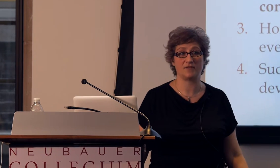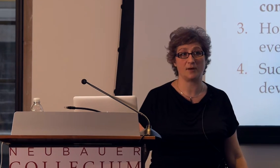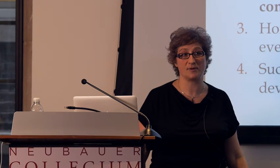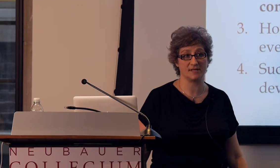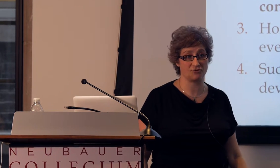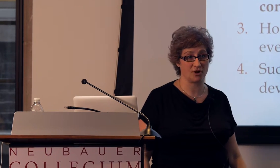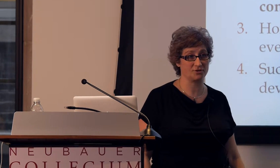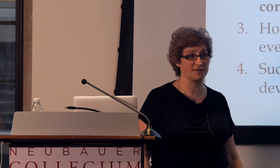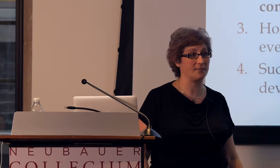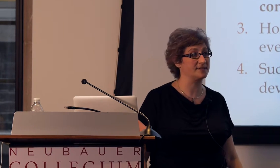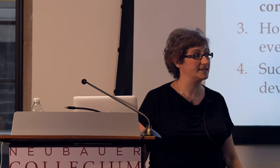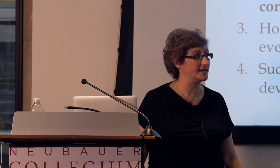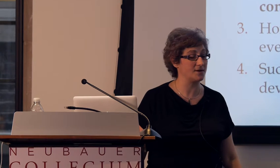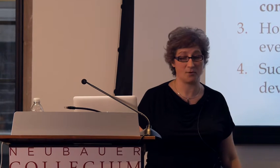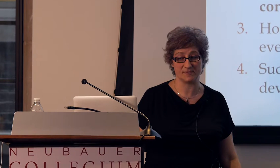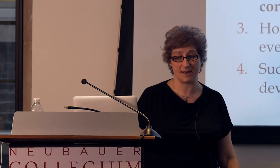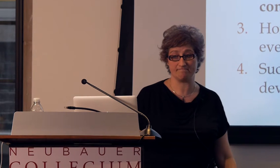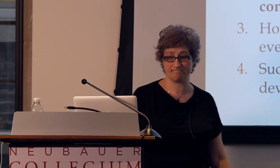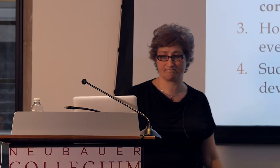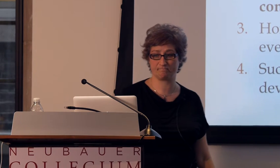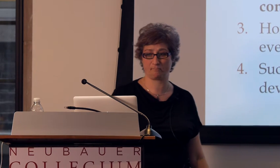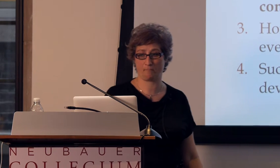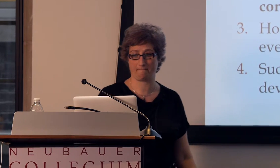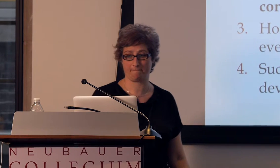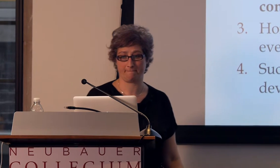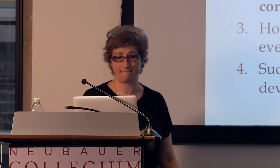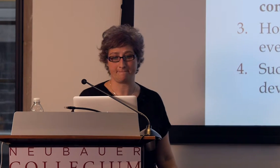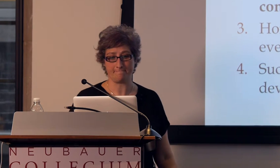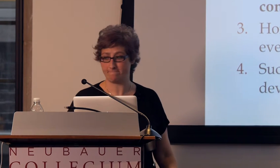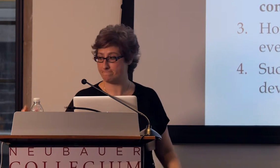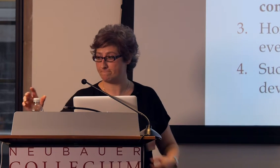of the linguistic structure that we see in homesign.